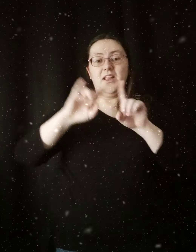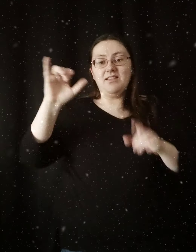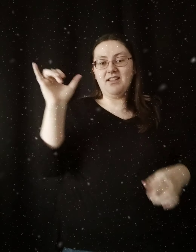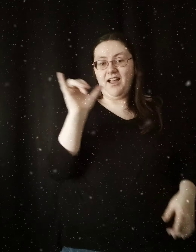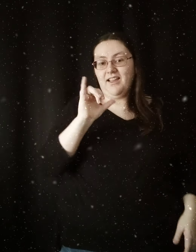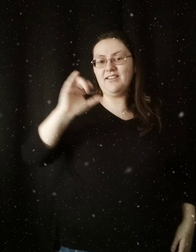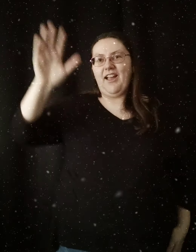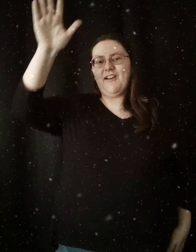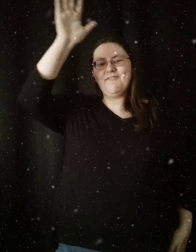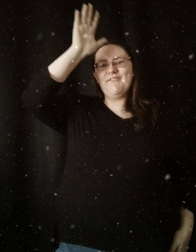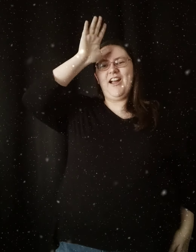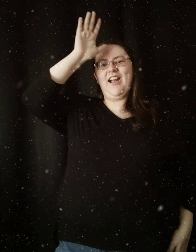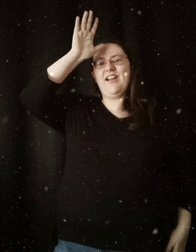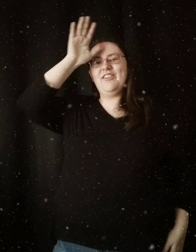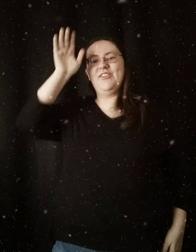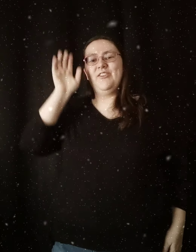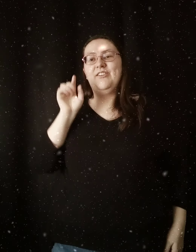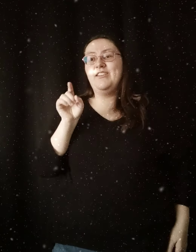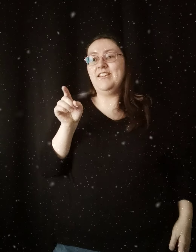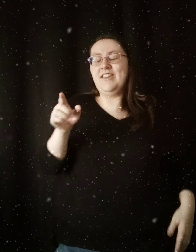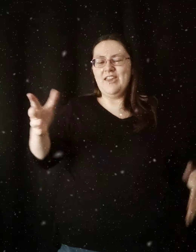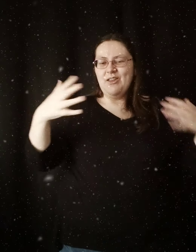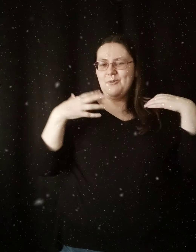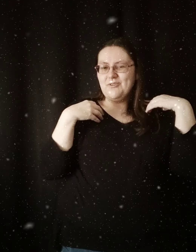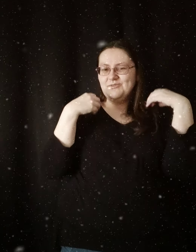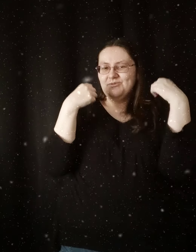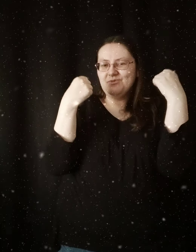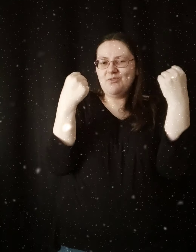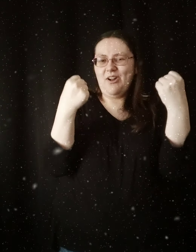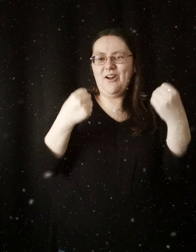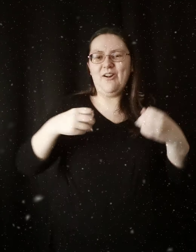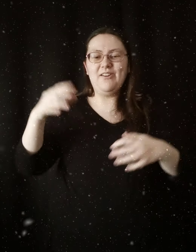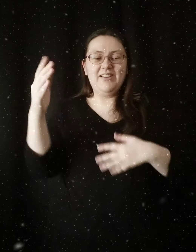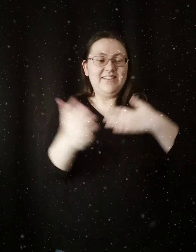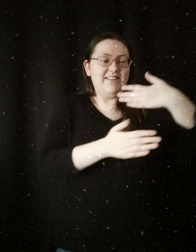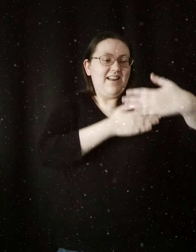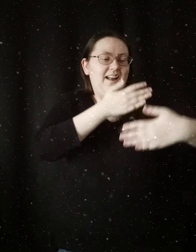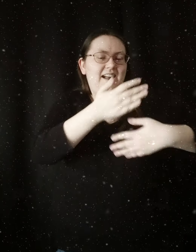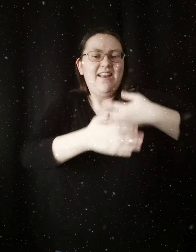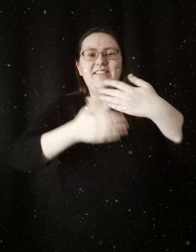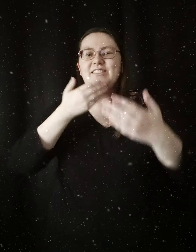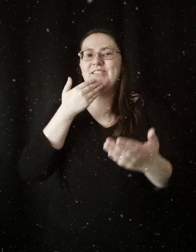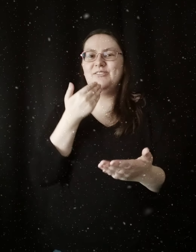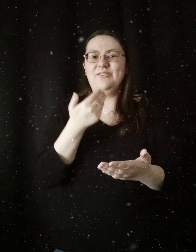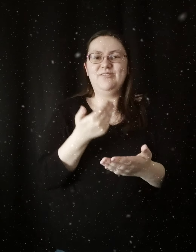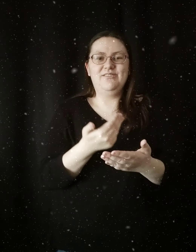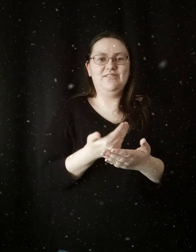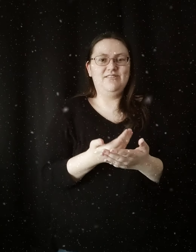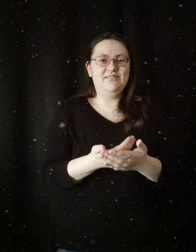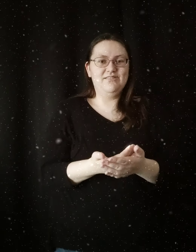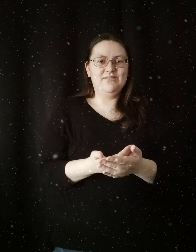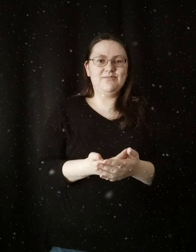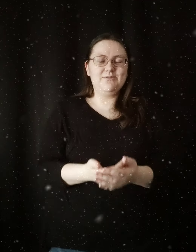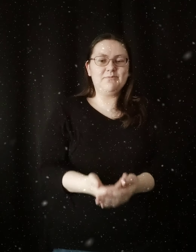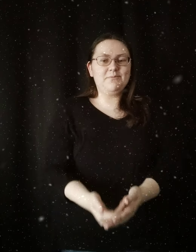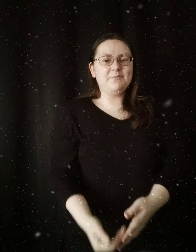But like a father He was strong and kind and good